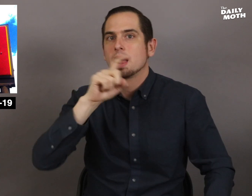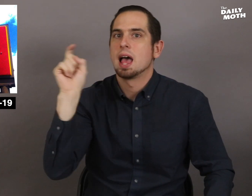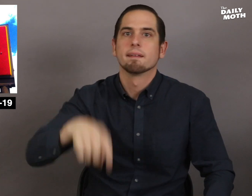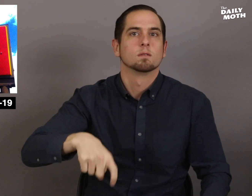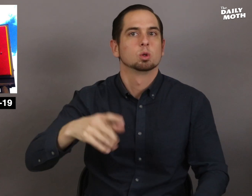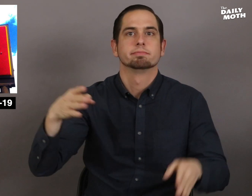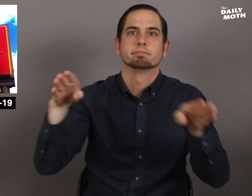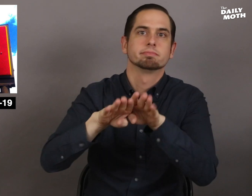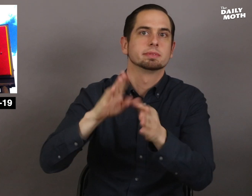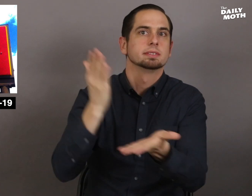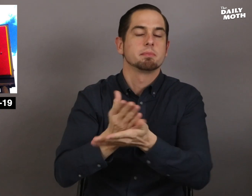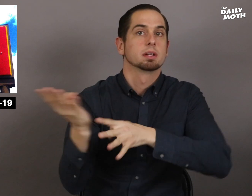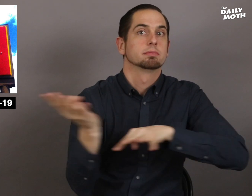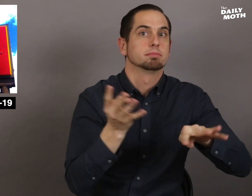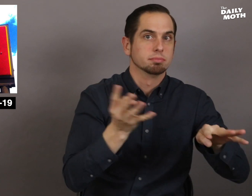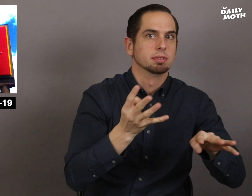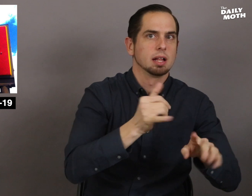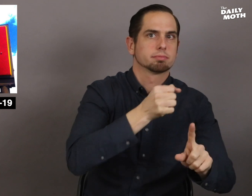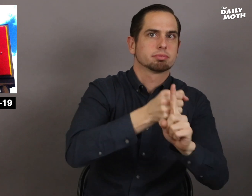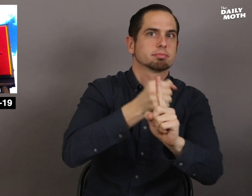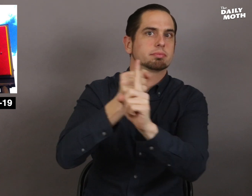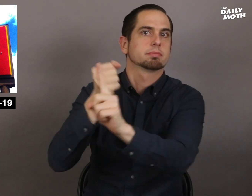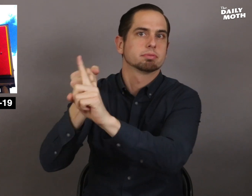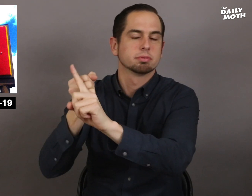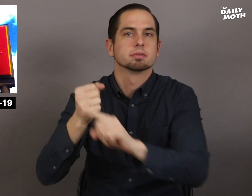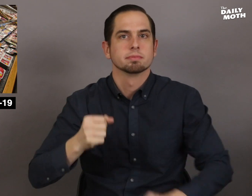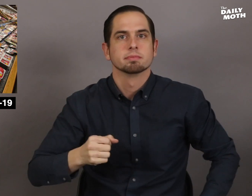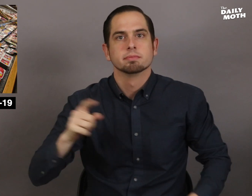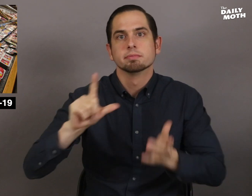forcing some to stop production.